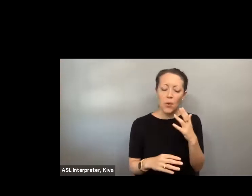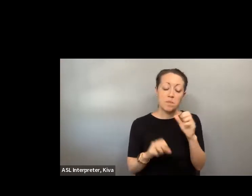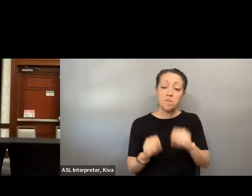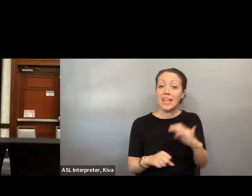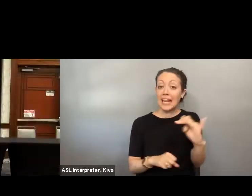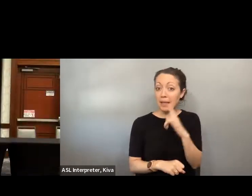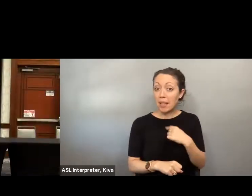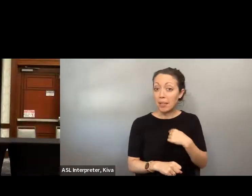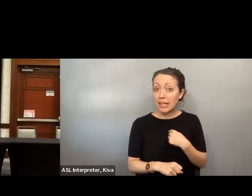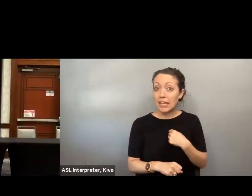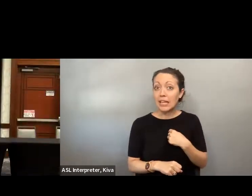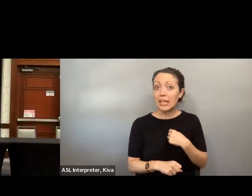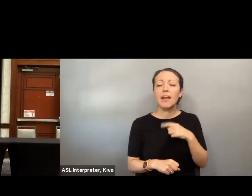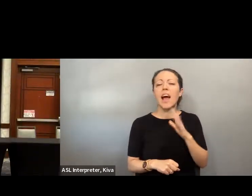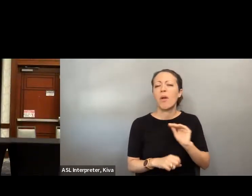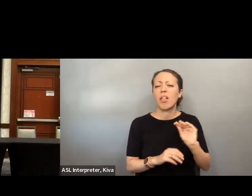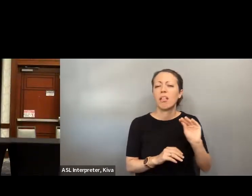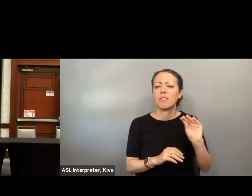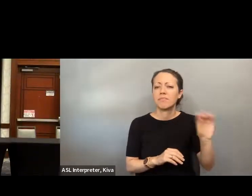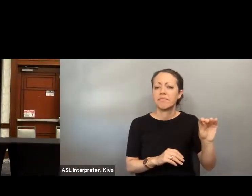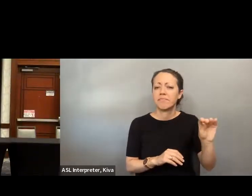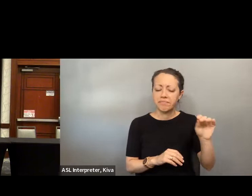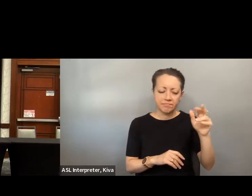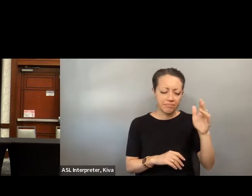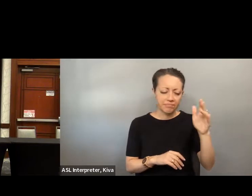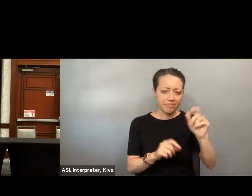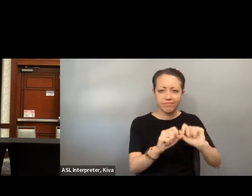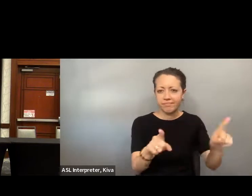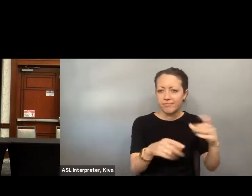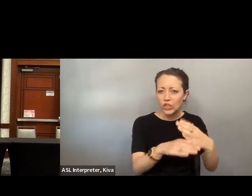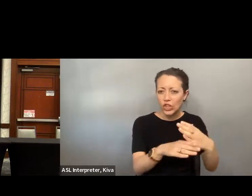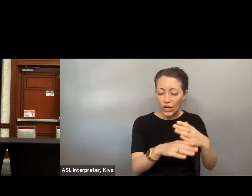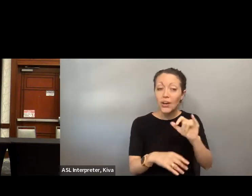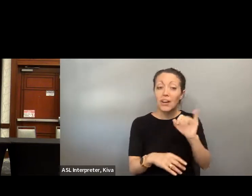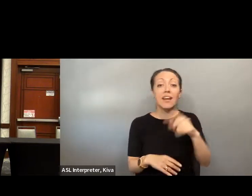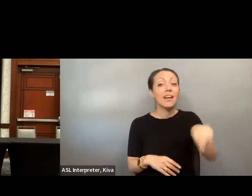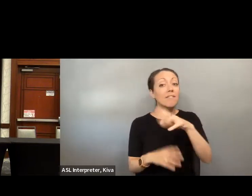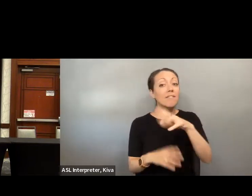process some of the trauma and inaccessibility that we face